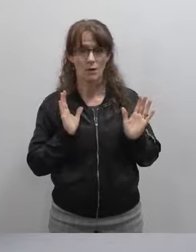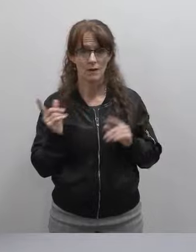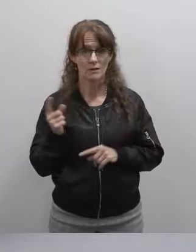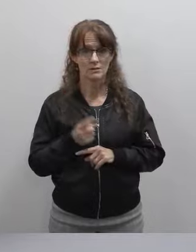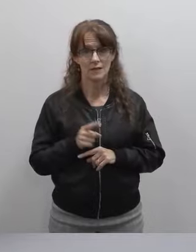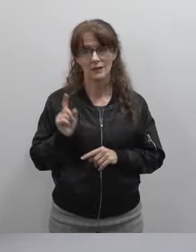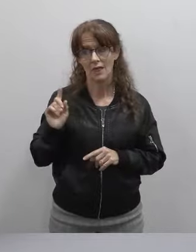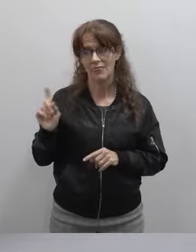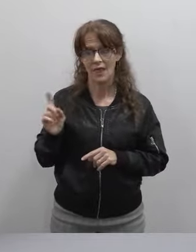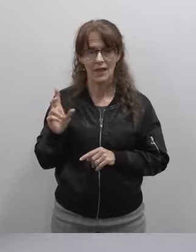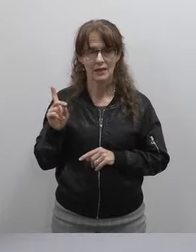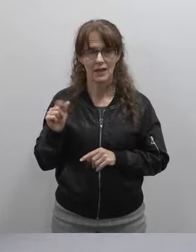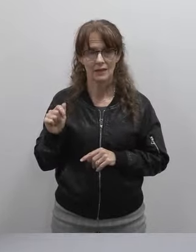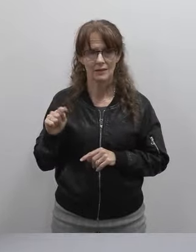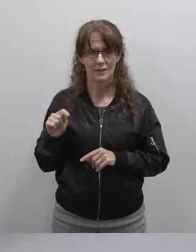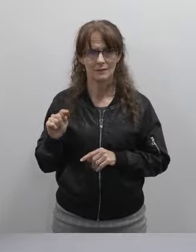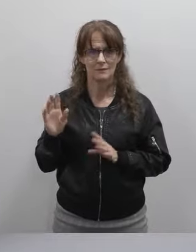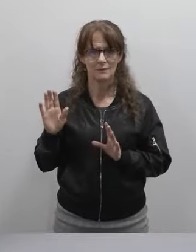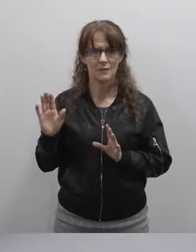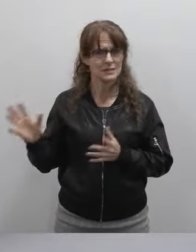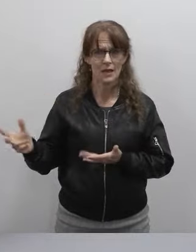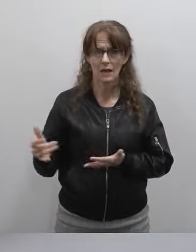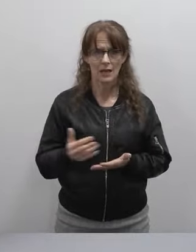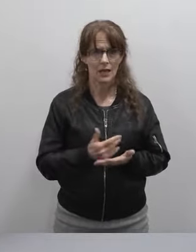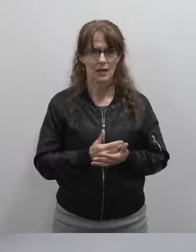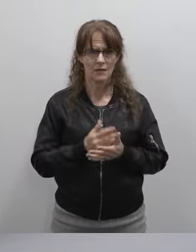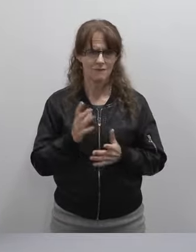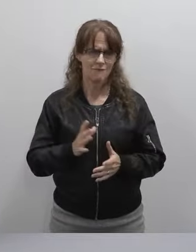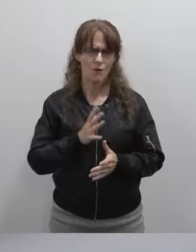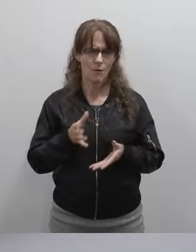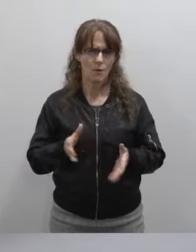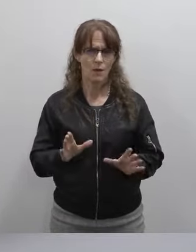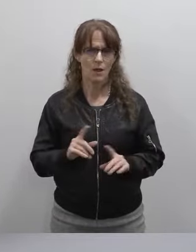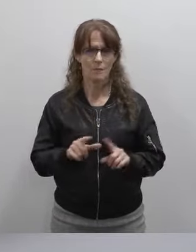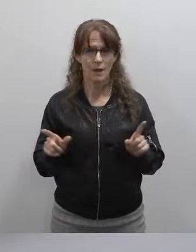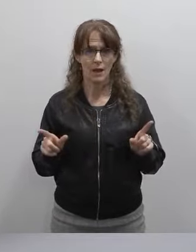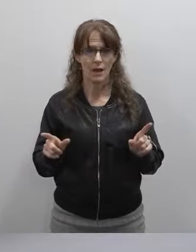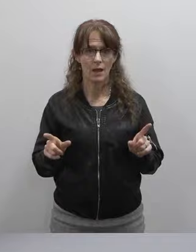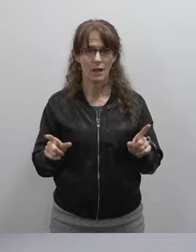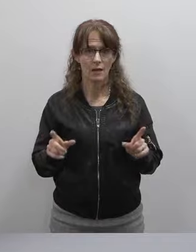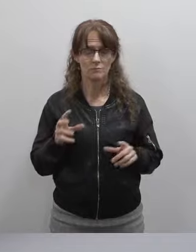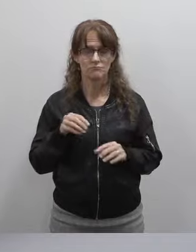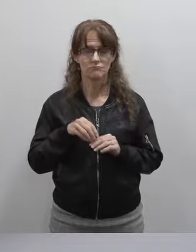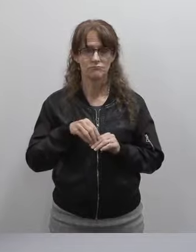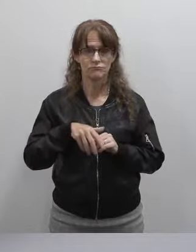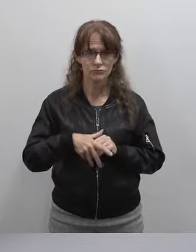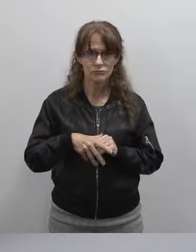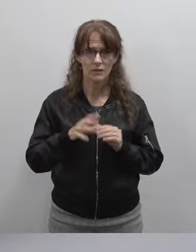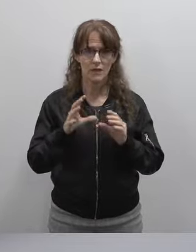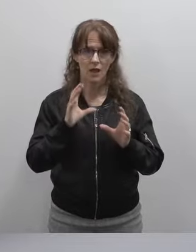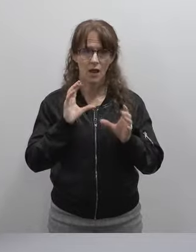when data isn't necessarily being collected in a formal way. But immersing yourself in the conversations that were being held,